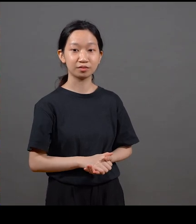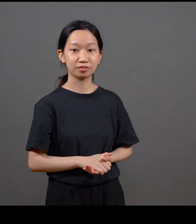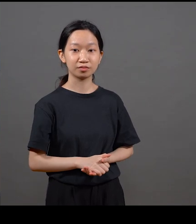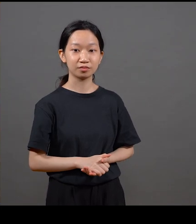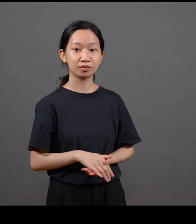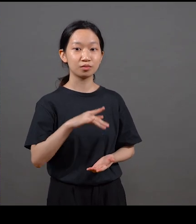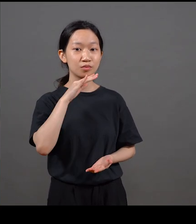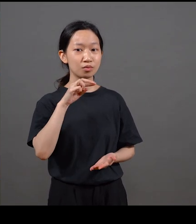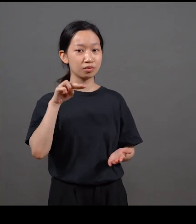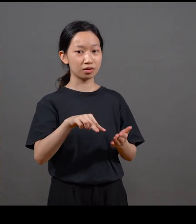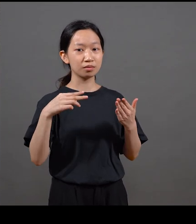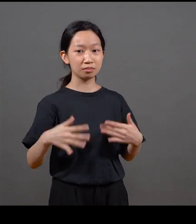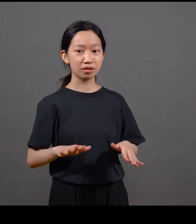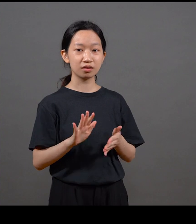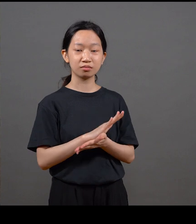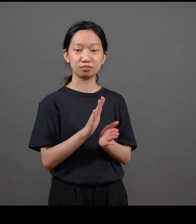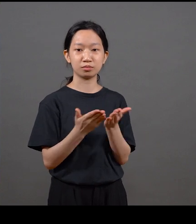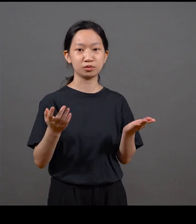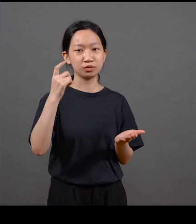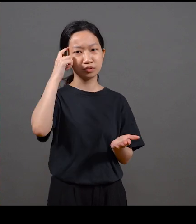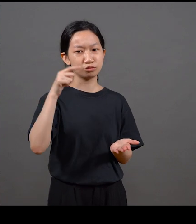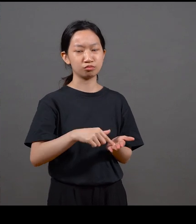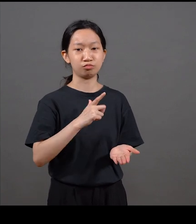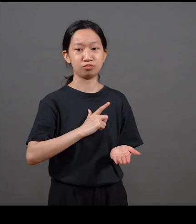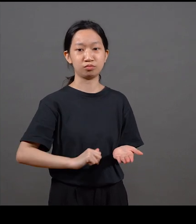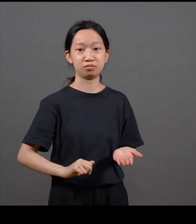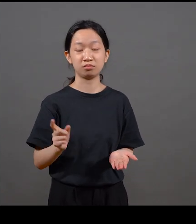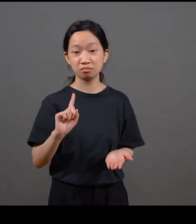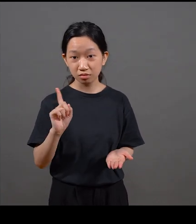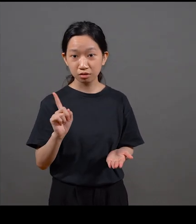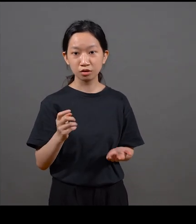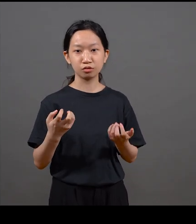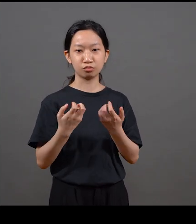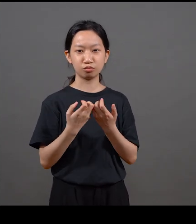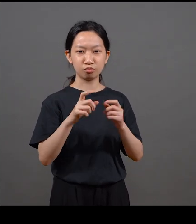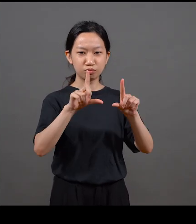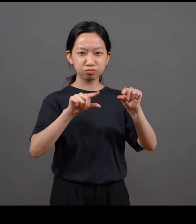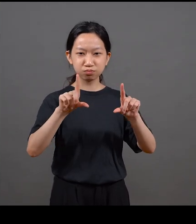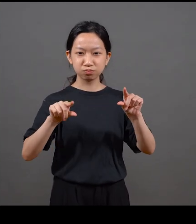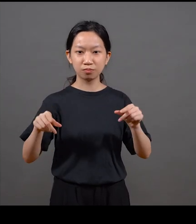So, if you know annual reports, they are very dry documents which means that they're all statistics for investors that kind of put money into the bank